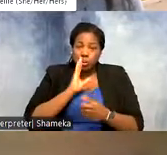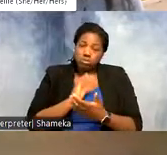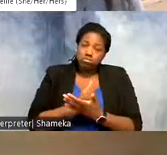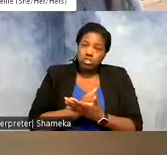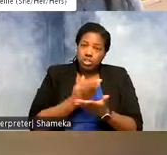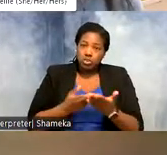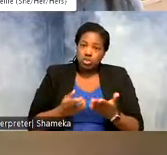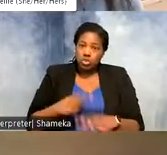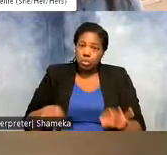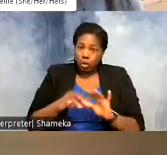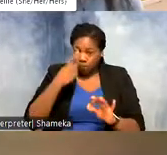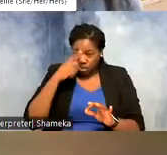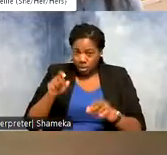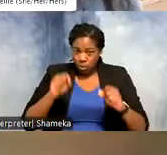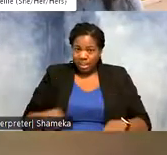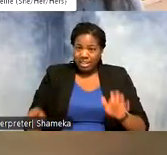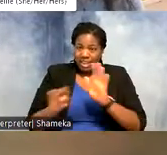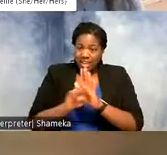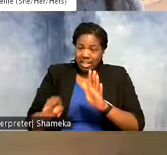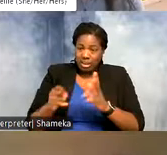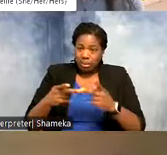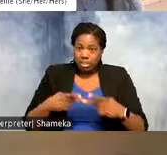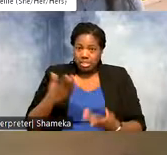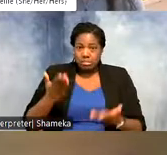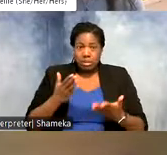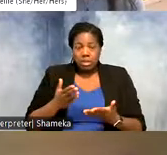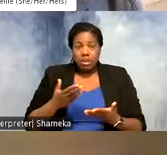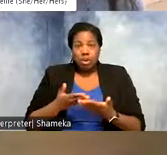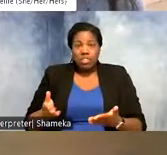then we can help identify actions that might be helpful. So in some cases